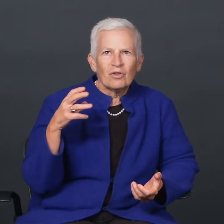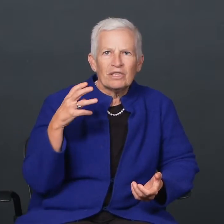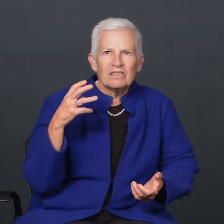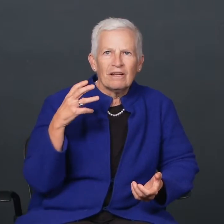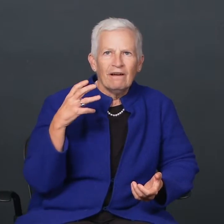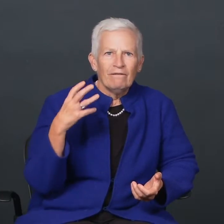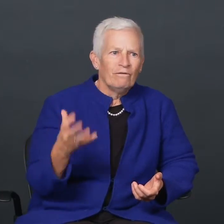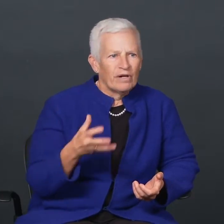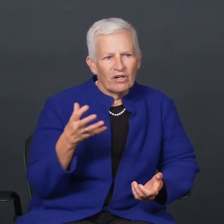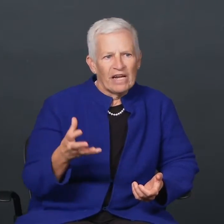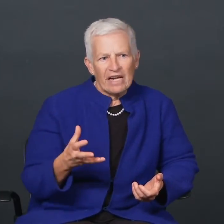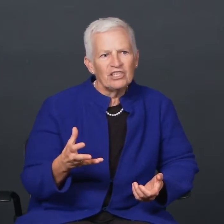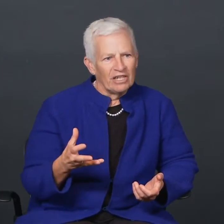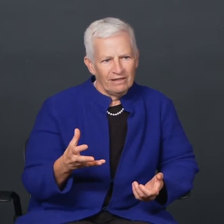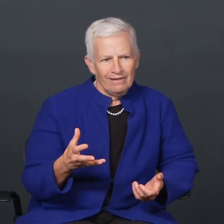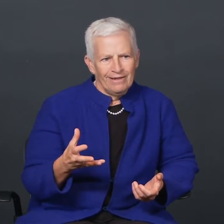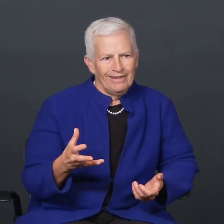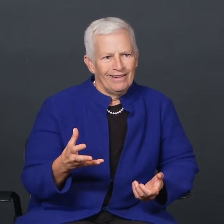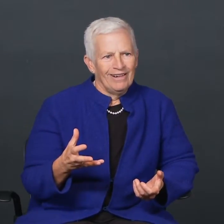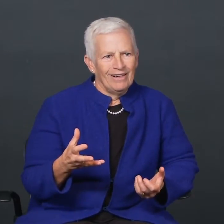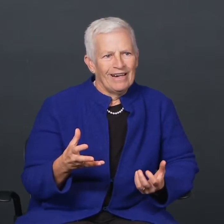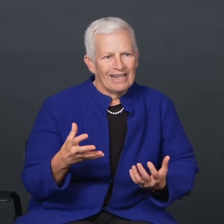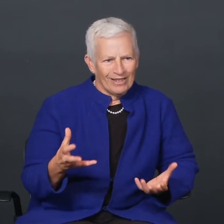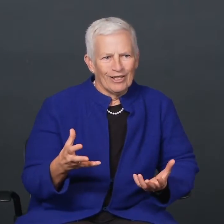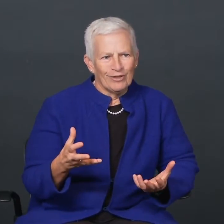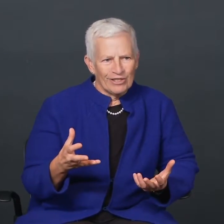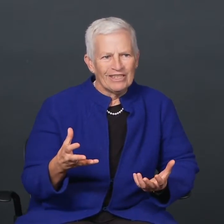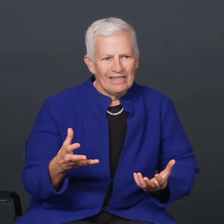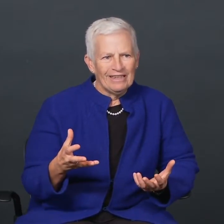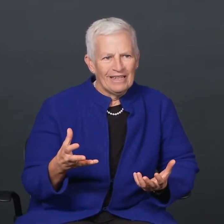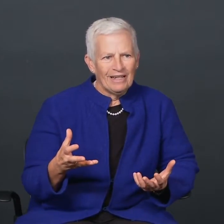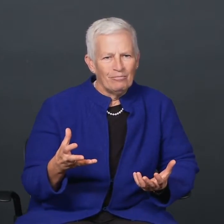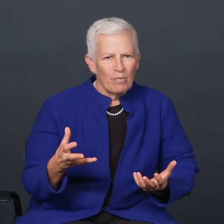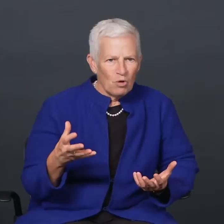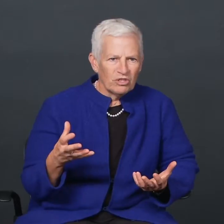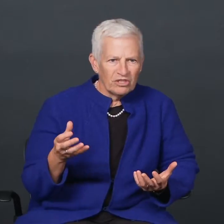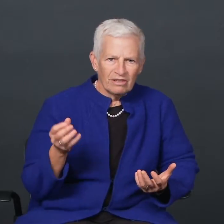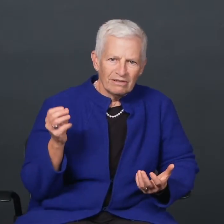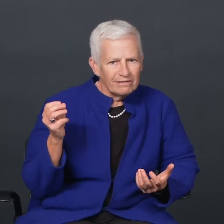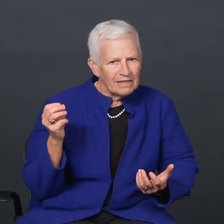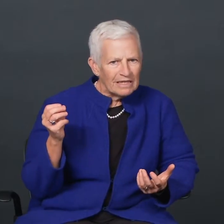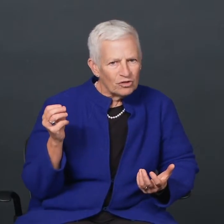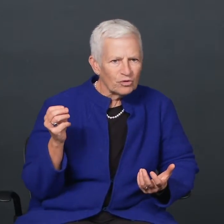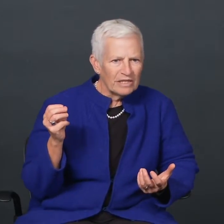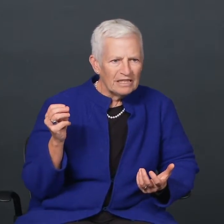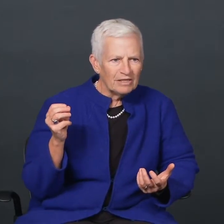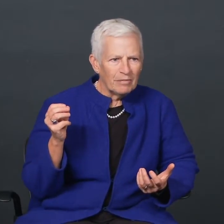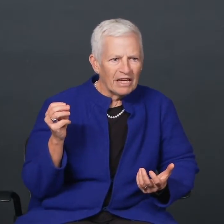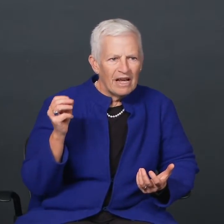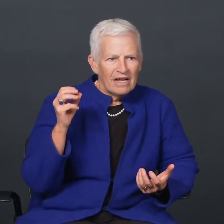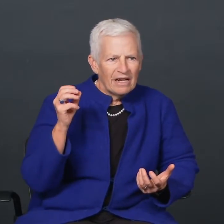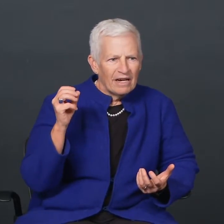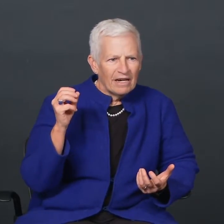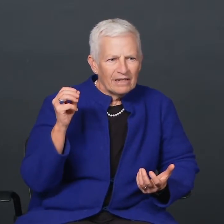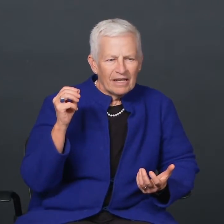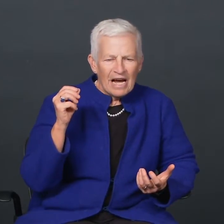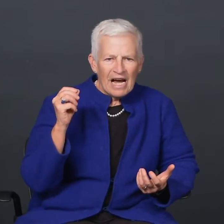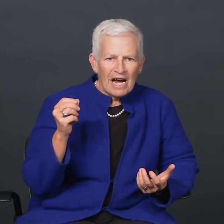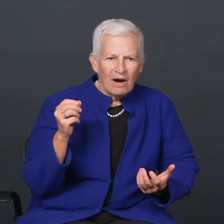And so it's the variation on literacy that most intrigues me.